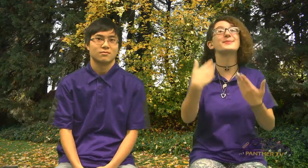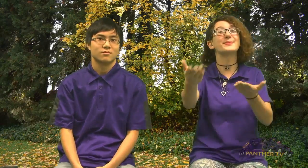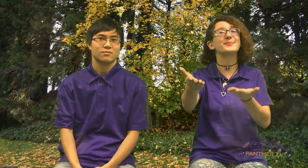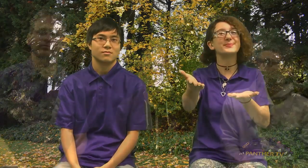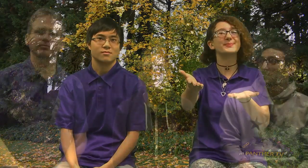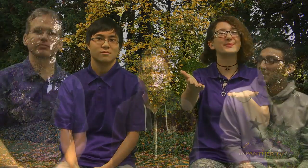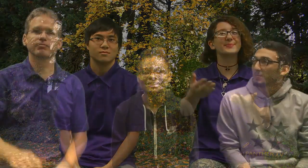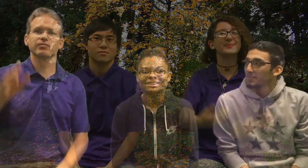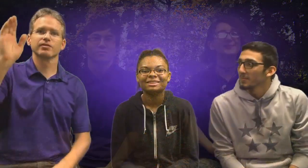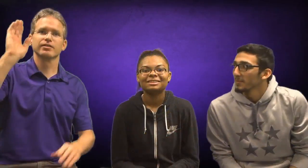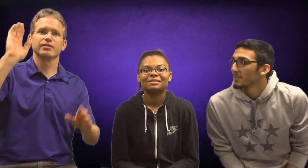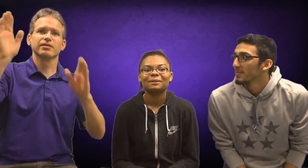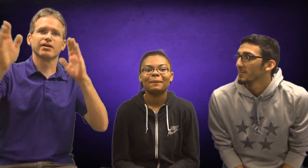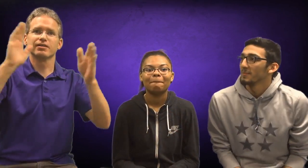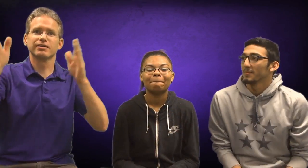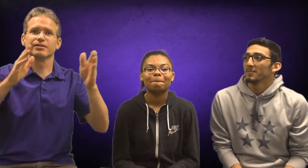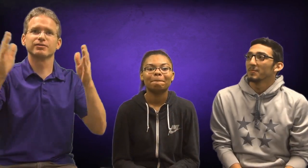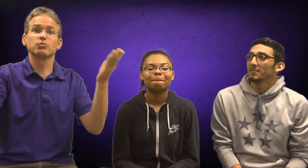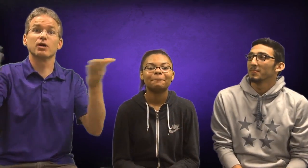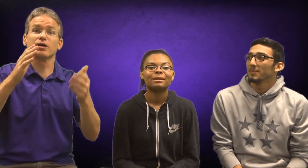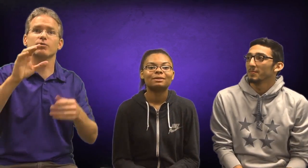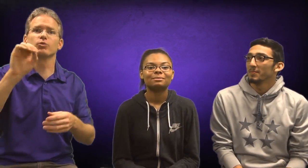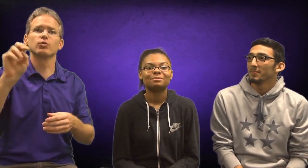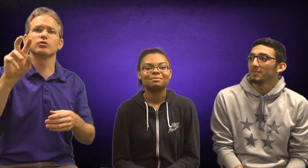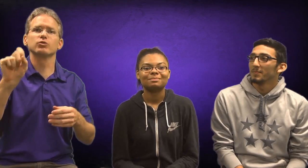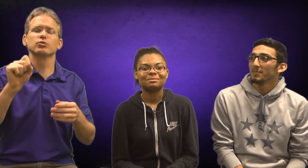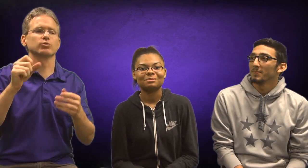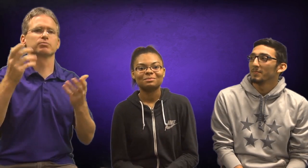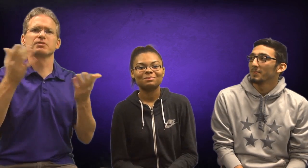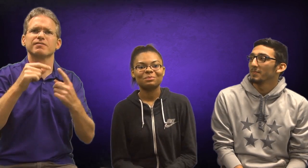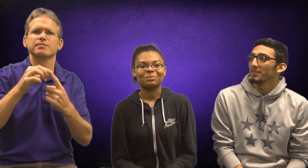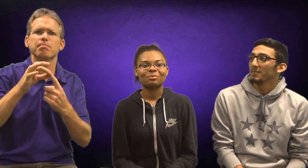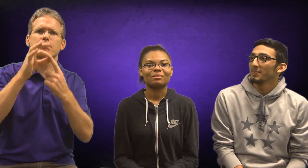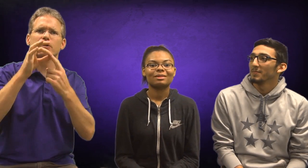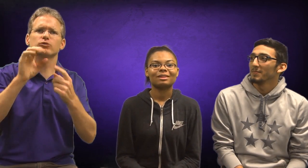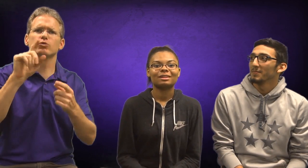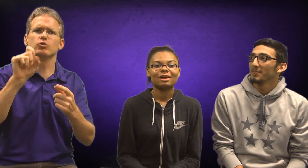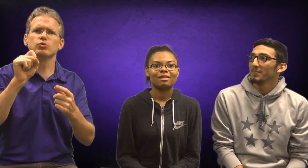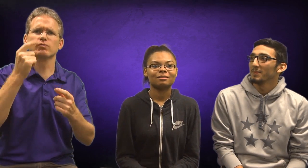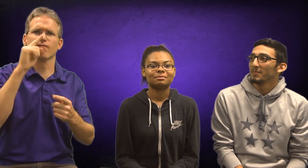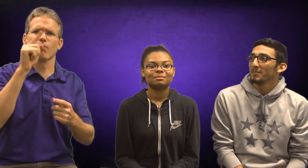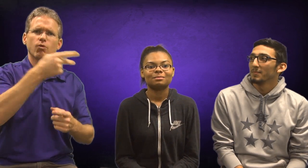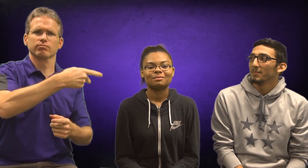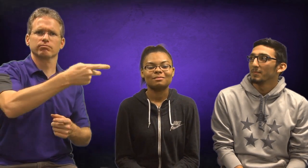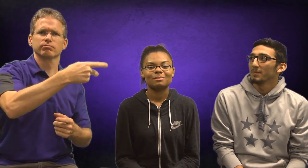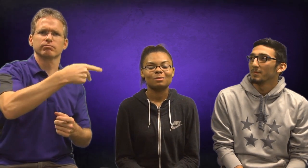Here we go! Hello! Welcome to Oregon News! Here's a special news for these two.